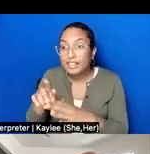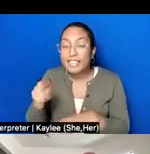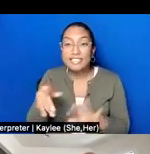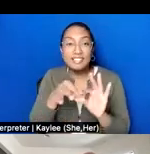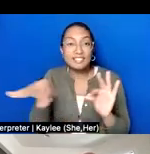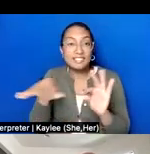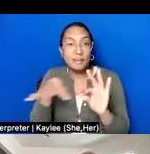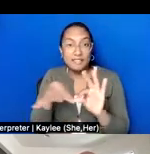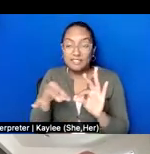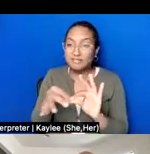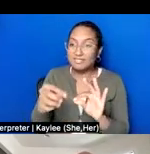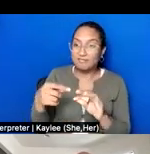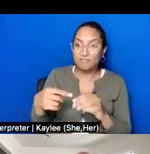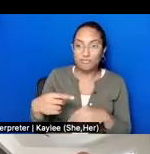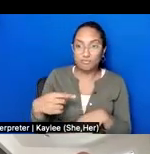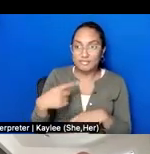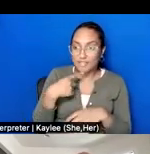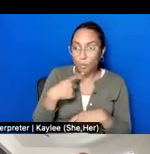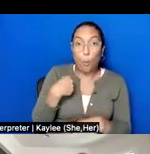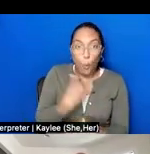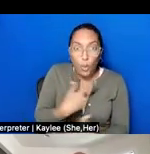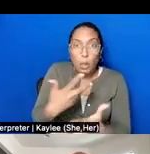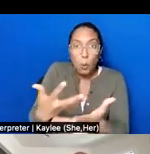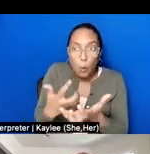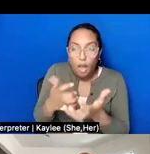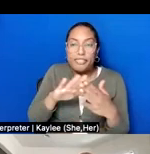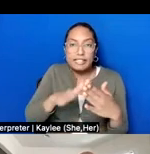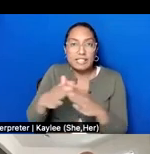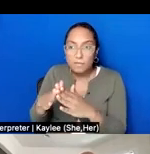Brooklyn's Muslim communities in particular to know that their stories, their struggles,